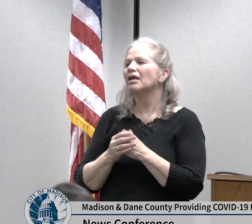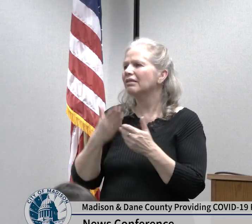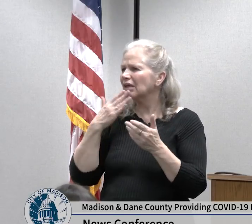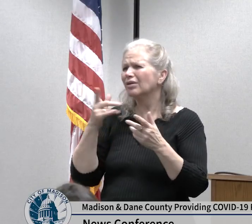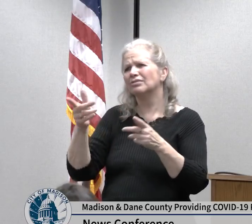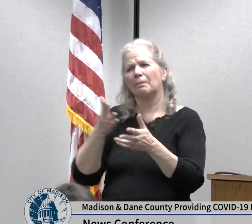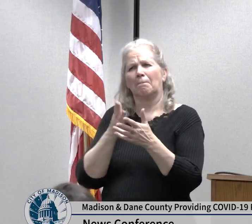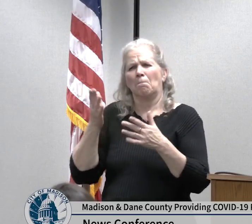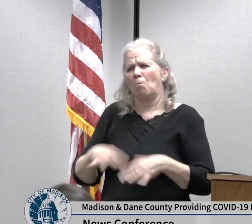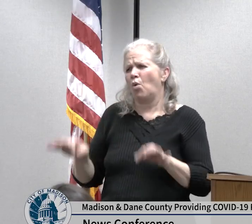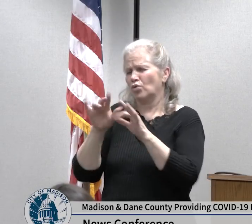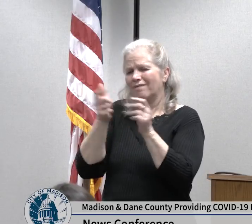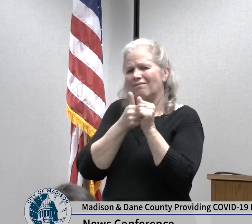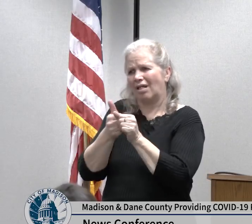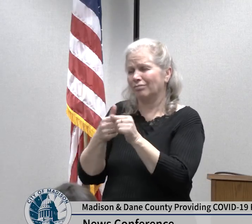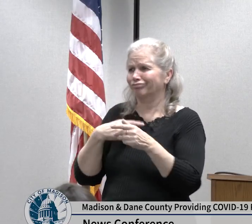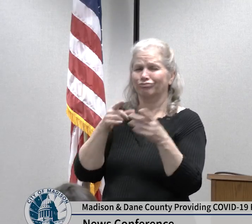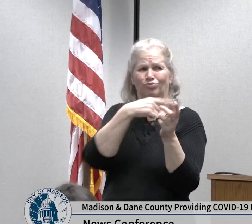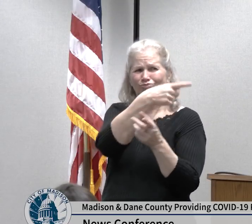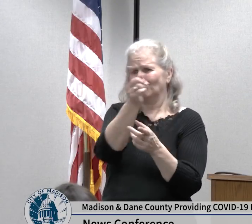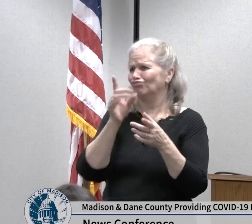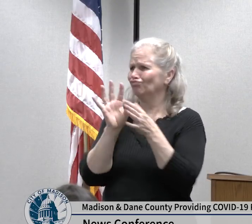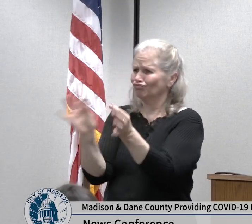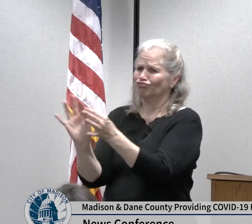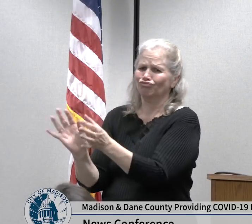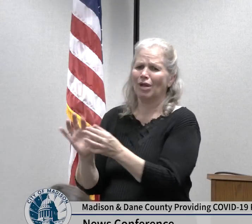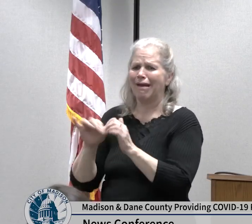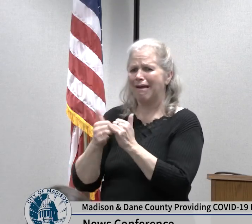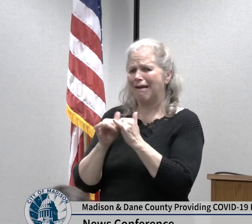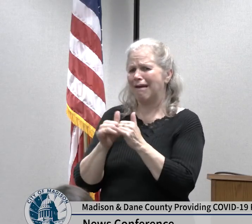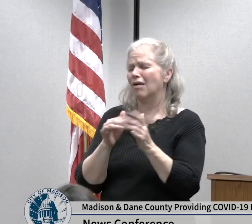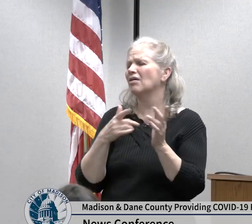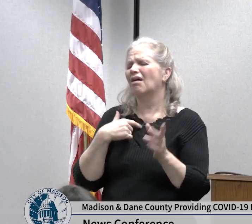Dane County I am particularly grateful for the support of the city the county